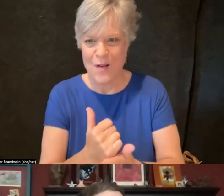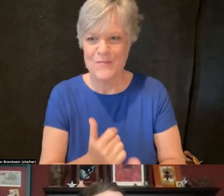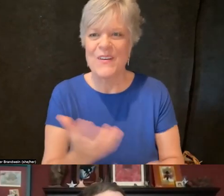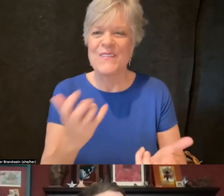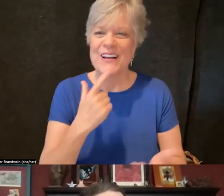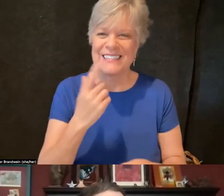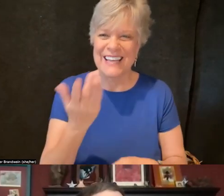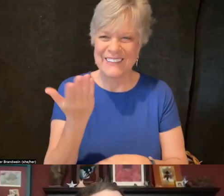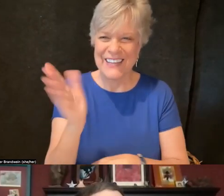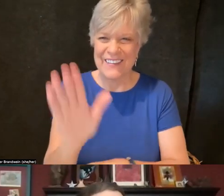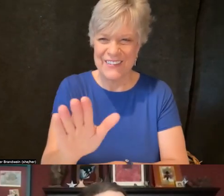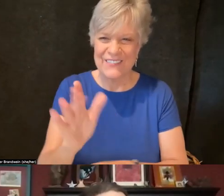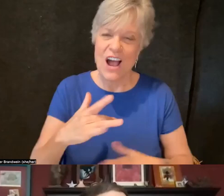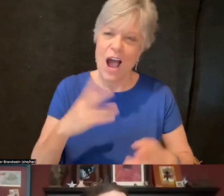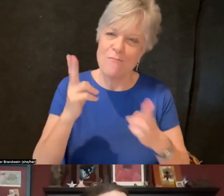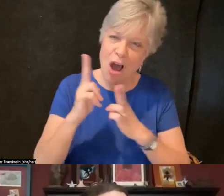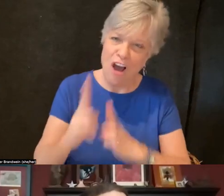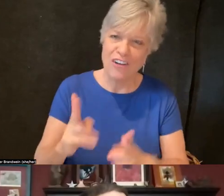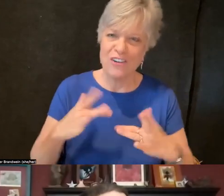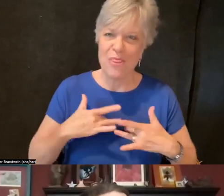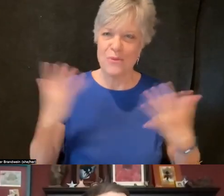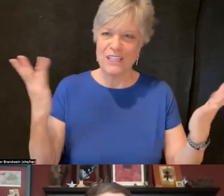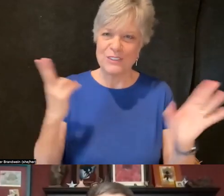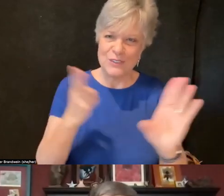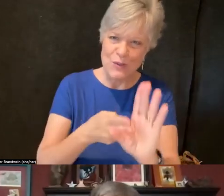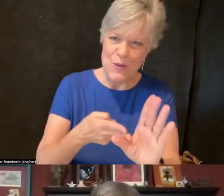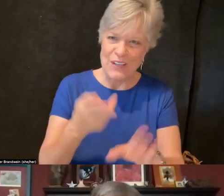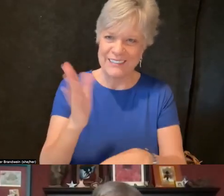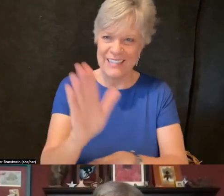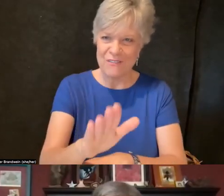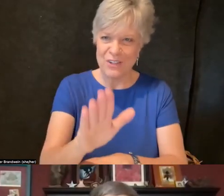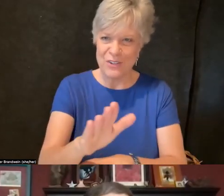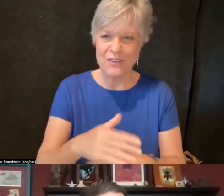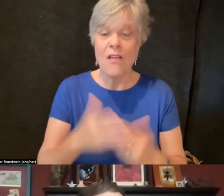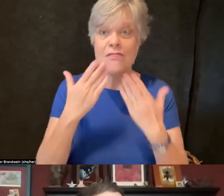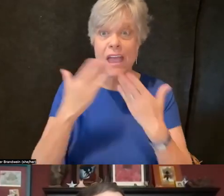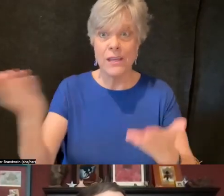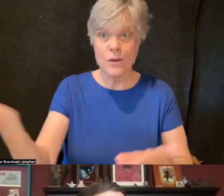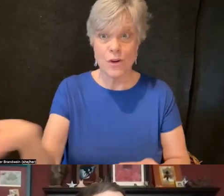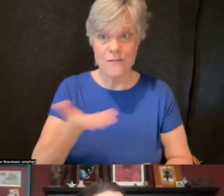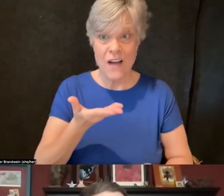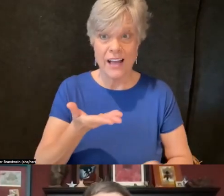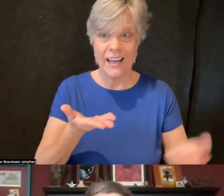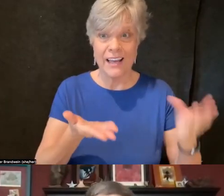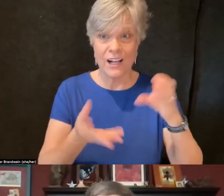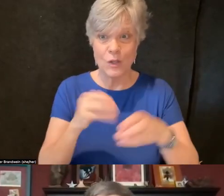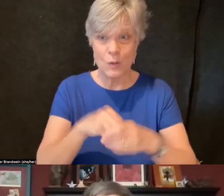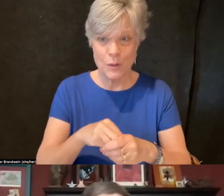and I'm honored and thrilled to be here. Thank you for inviting me and including me. I'm Diane Wiener.